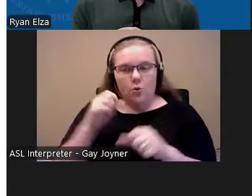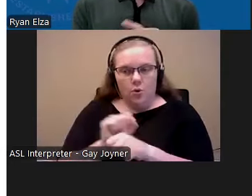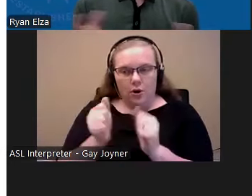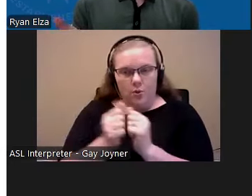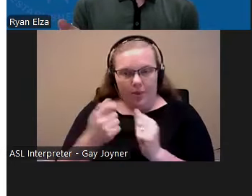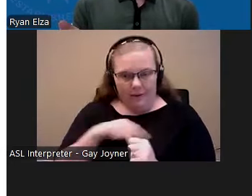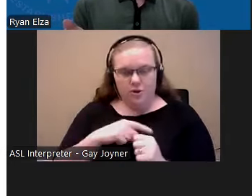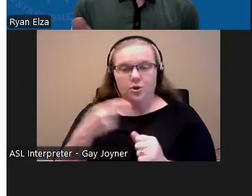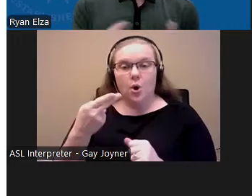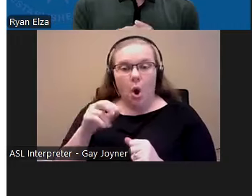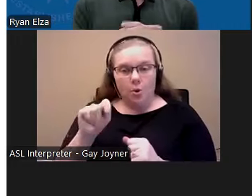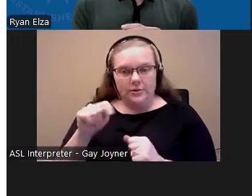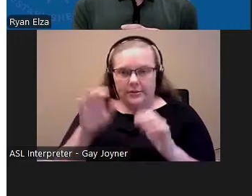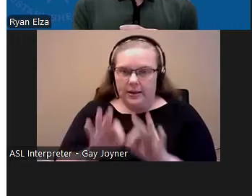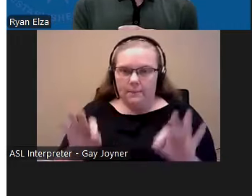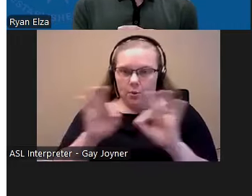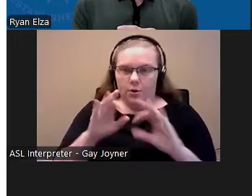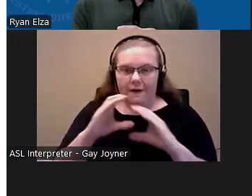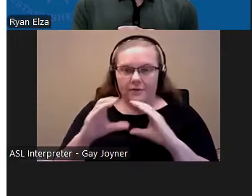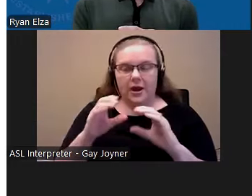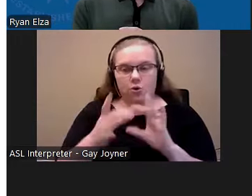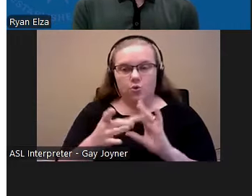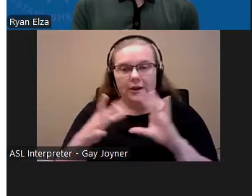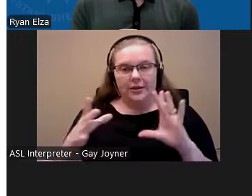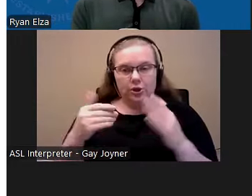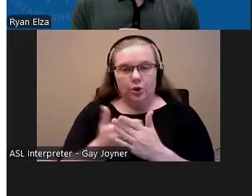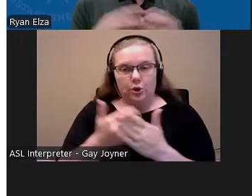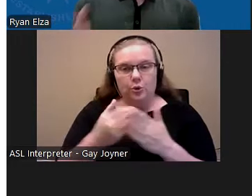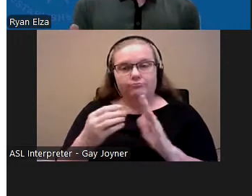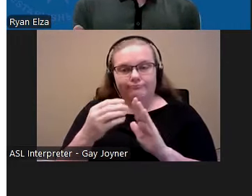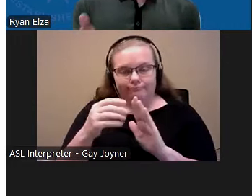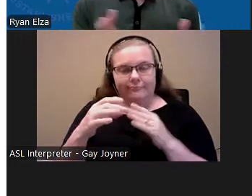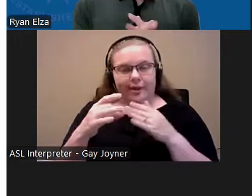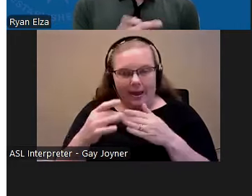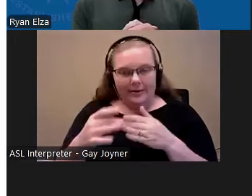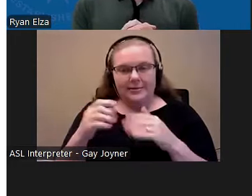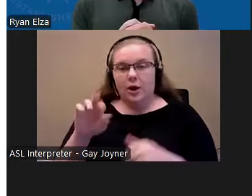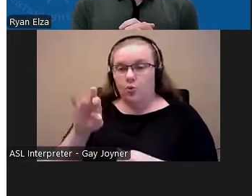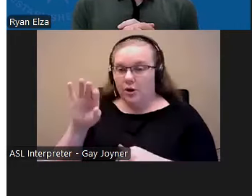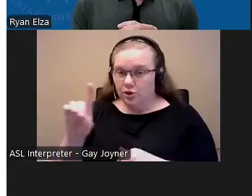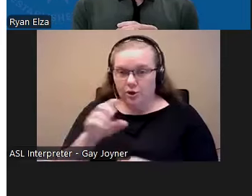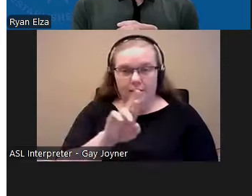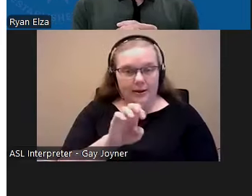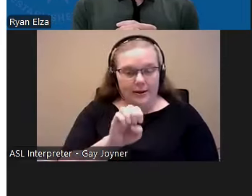the important conversation today and releasing the new guidance. Thank you to Richard and Emily and